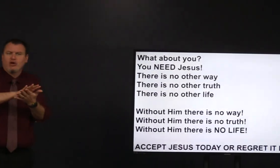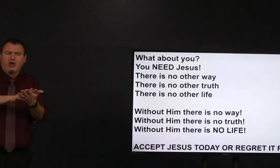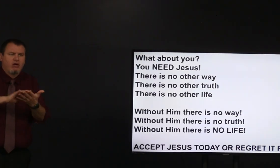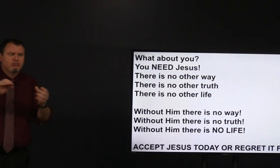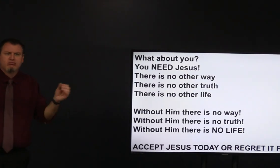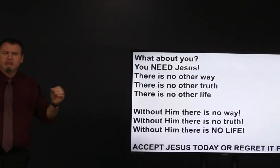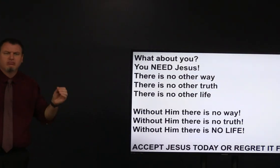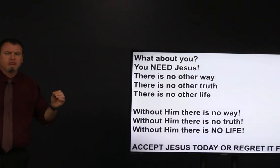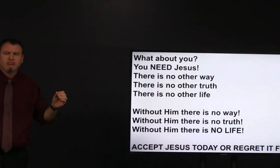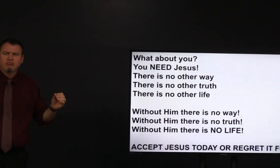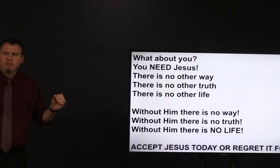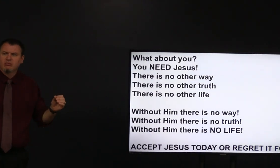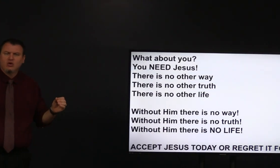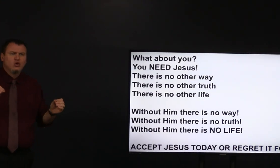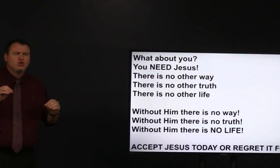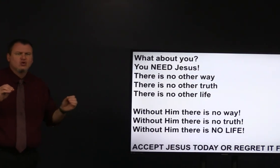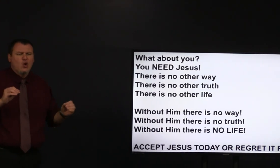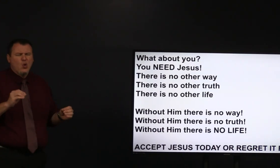there's nothing vague here